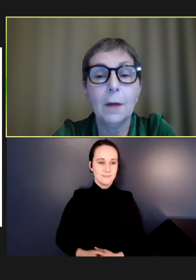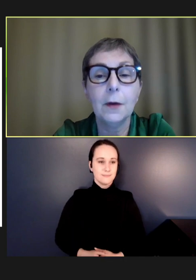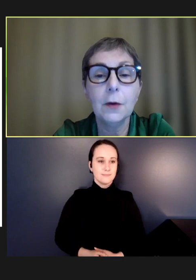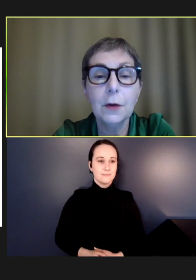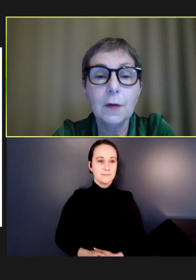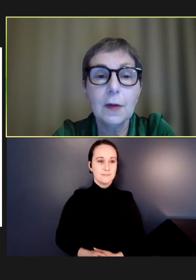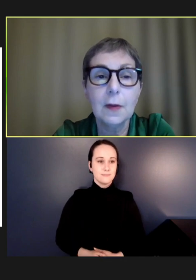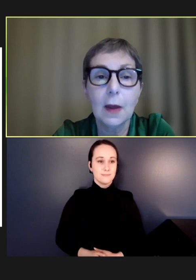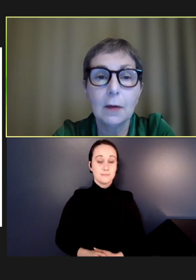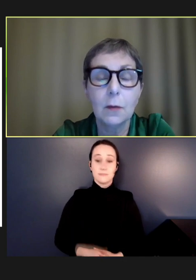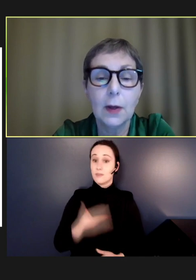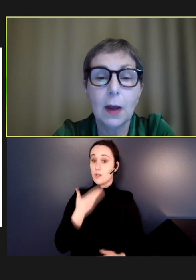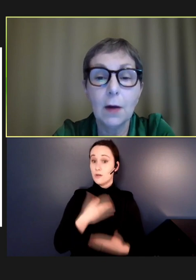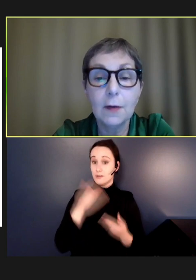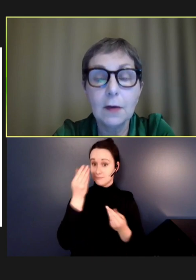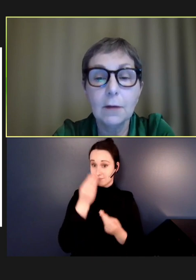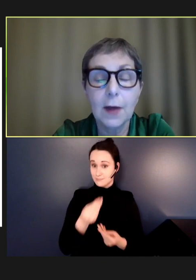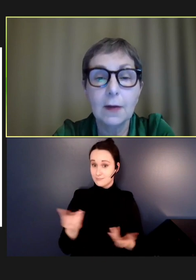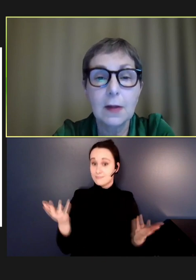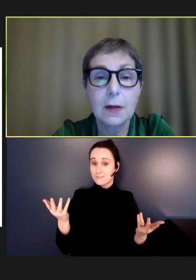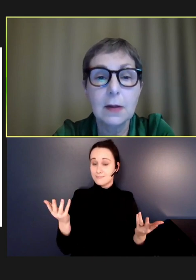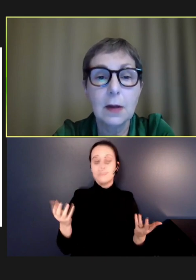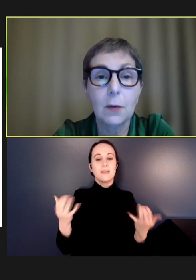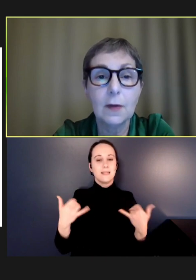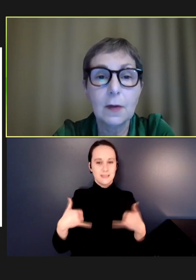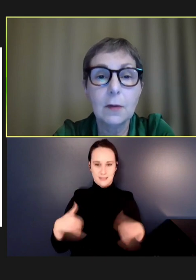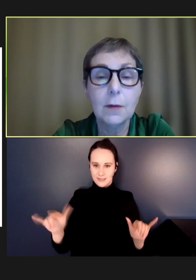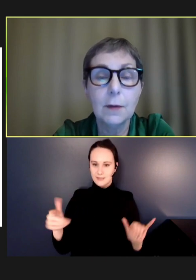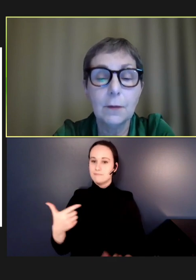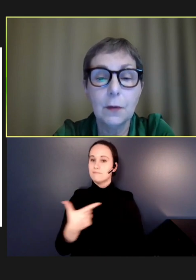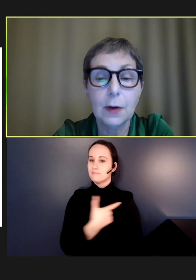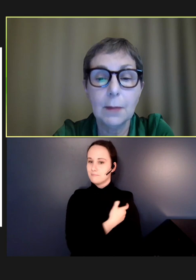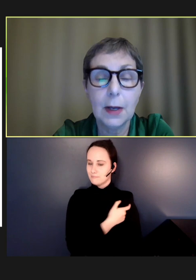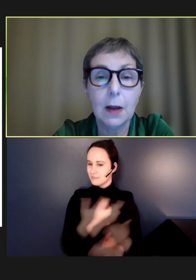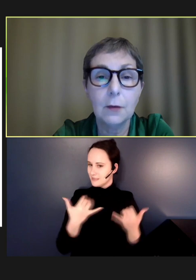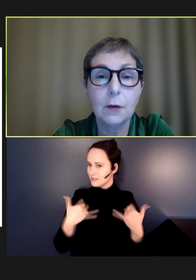The good news is that we are still vaccinating. We're still moving forward. In many countries,